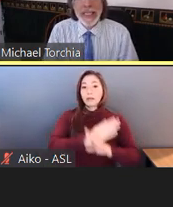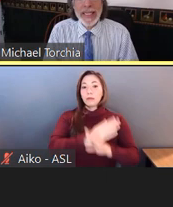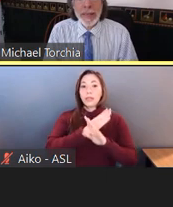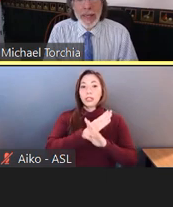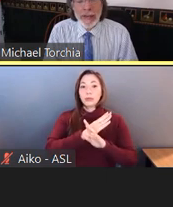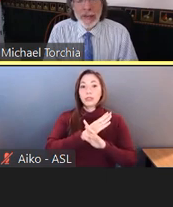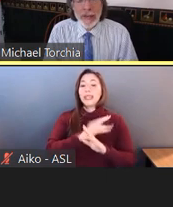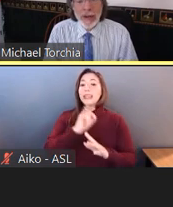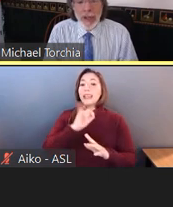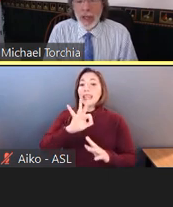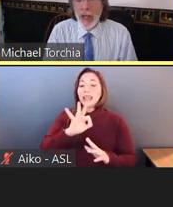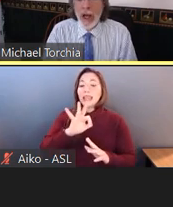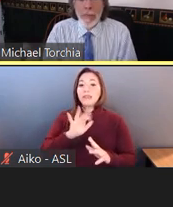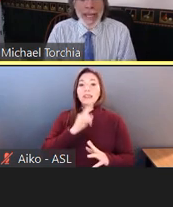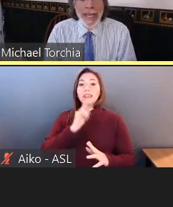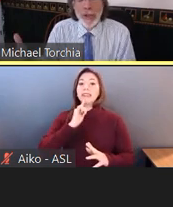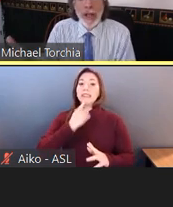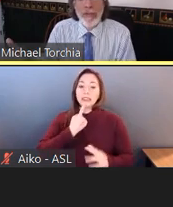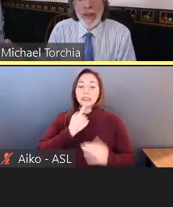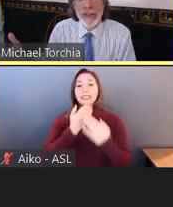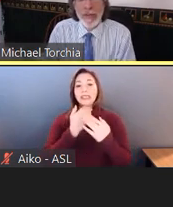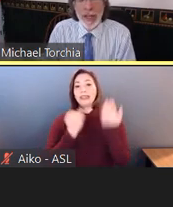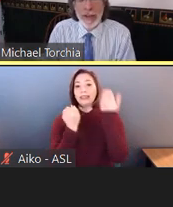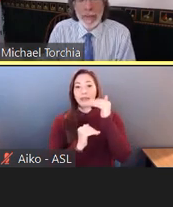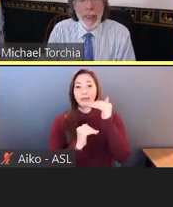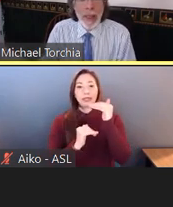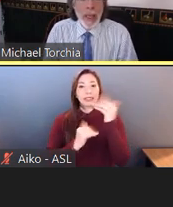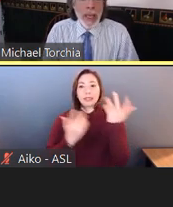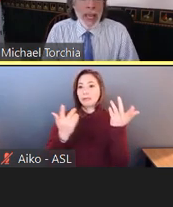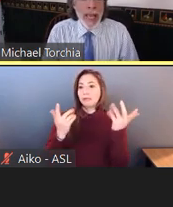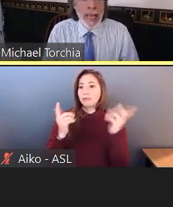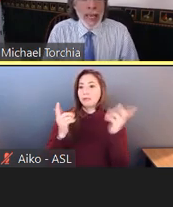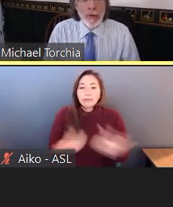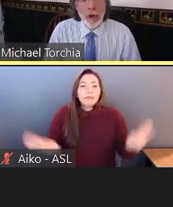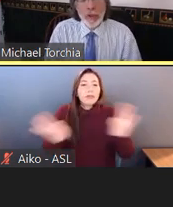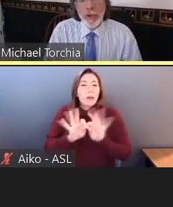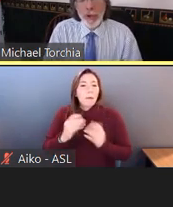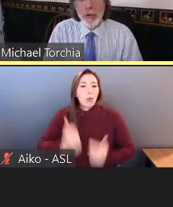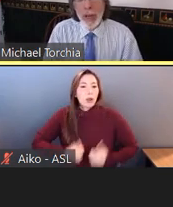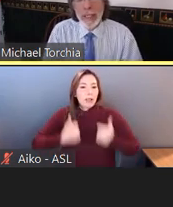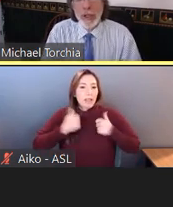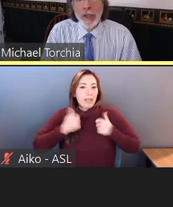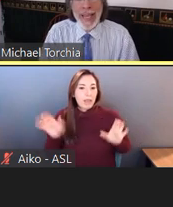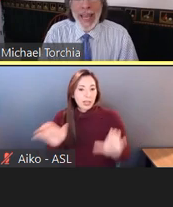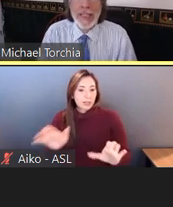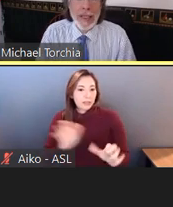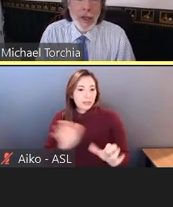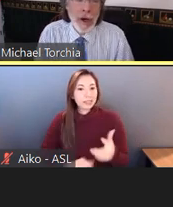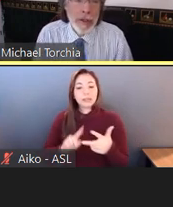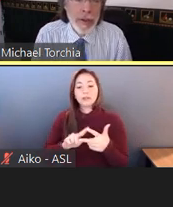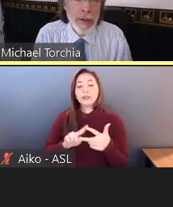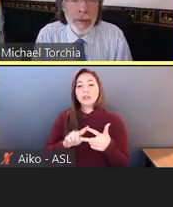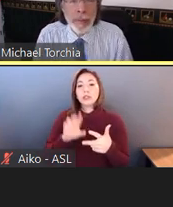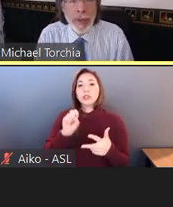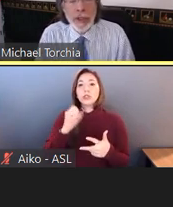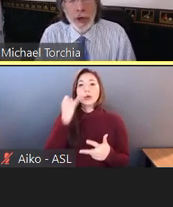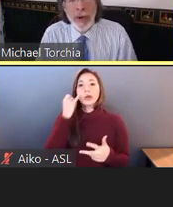limits a major life activity. And for those of you who might look at case law interpreting